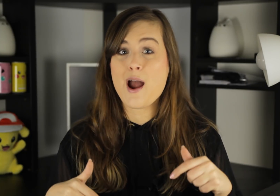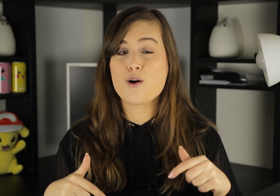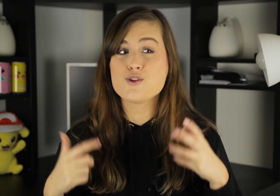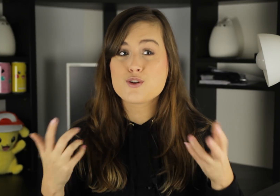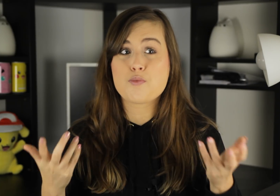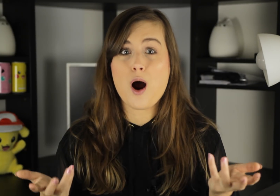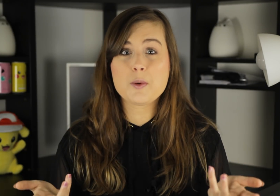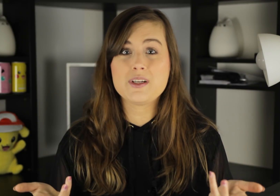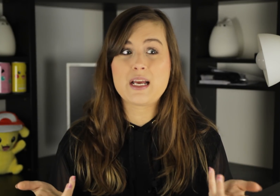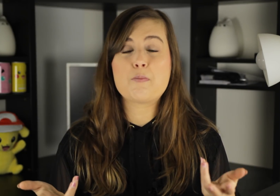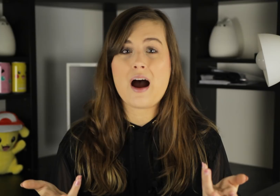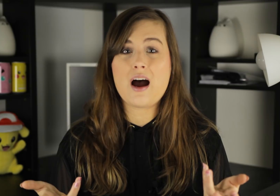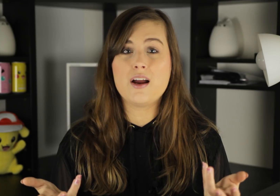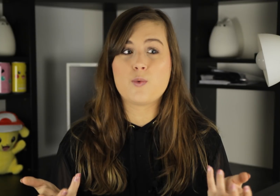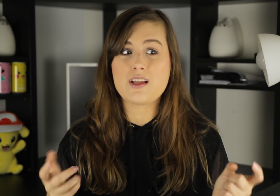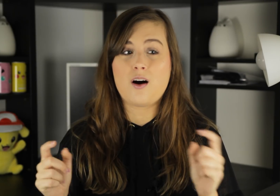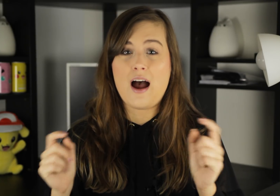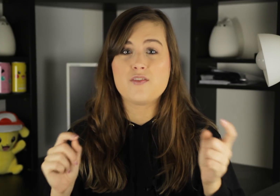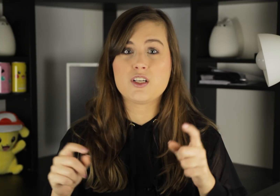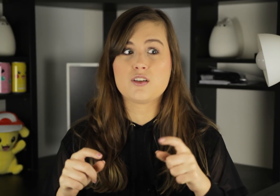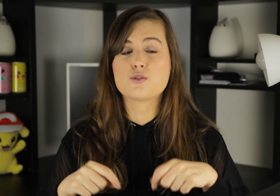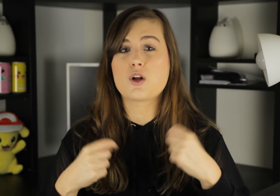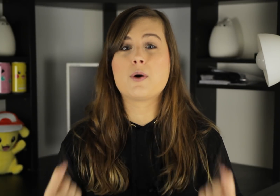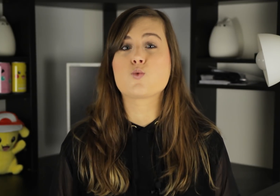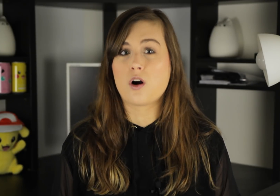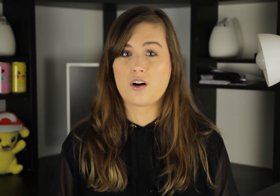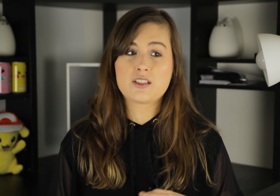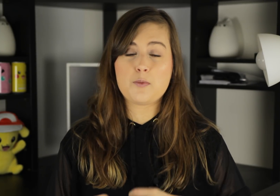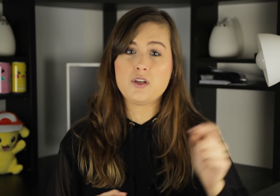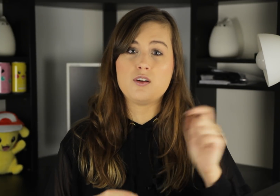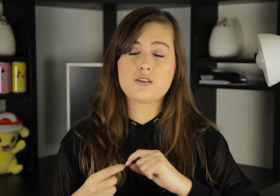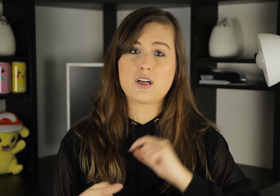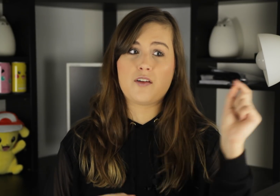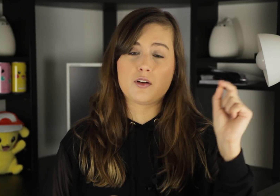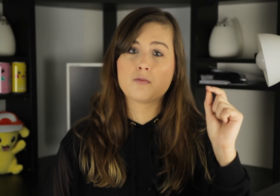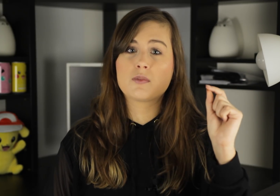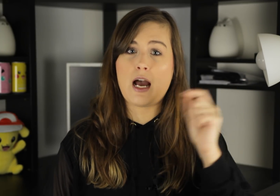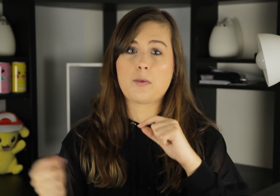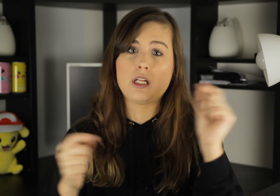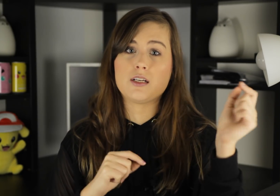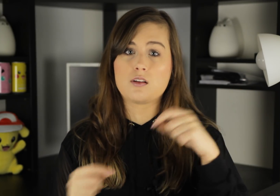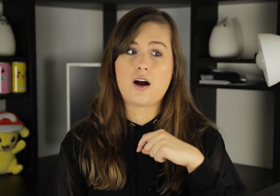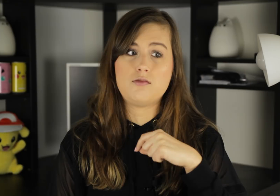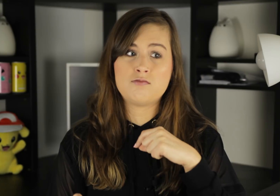Now, you can probably get by without having to do so much work, except, you know, you're going to have to capitalize a lot,